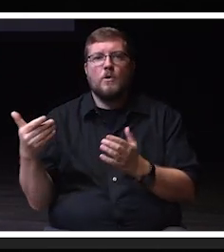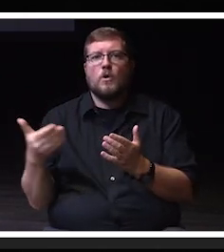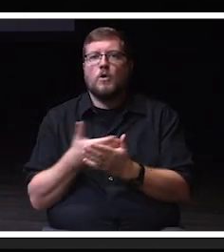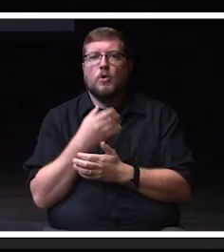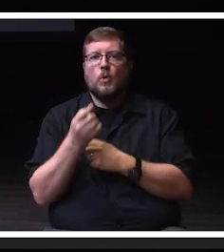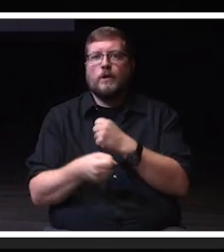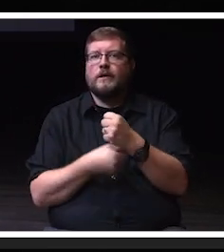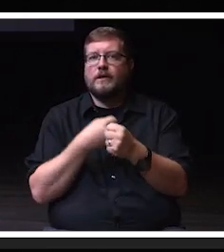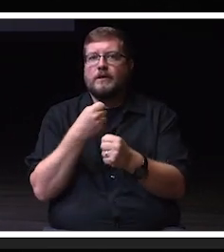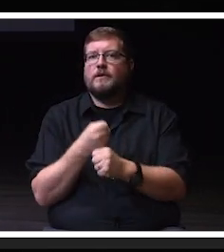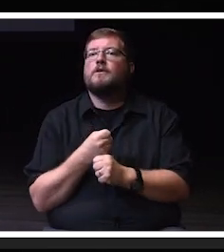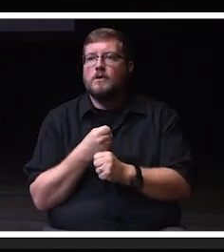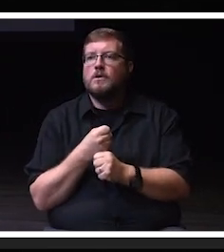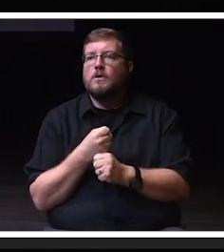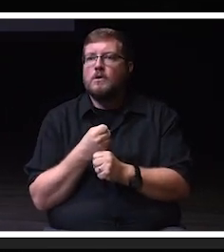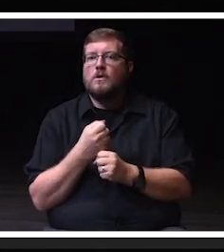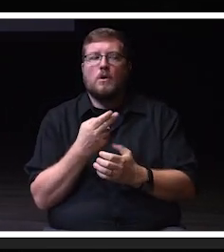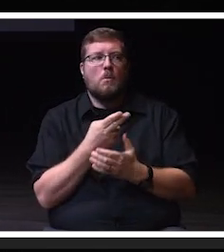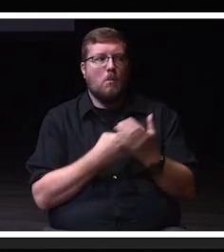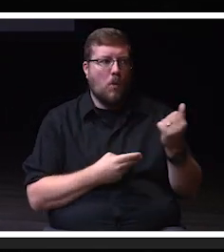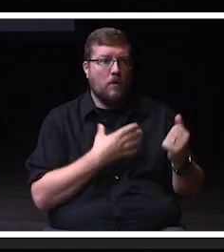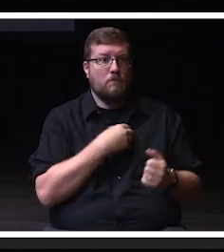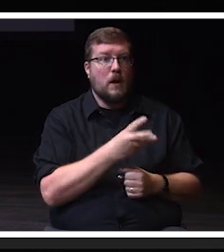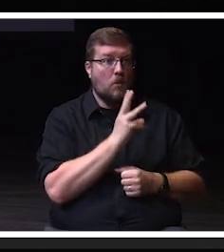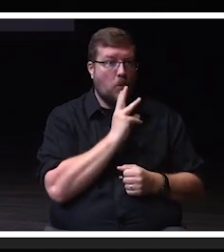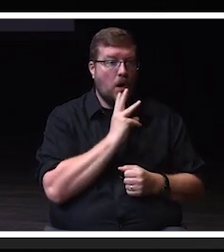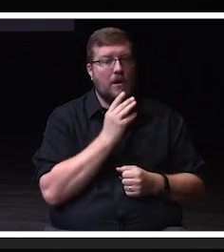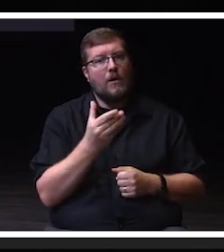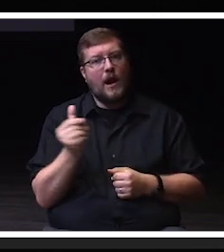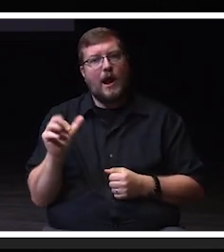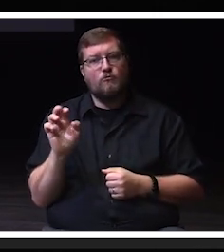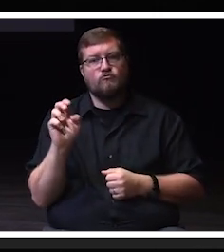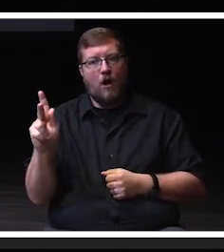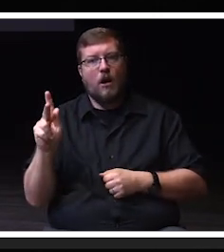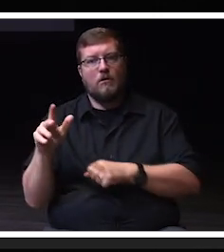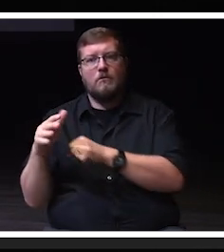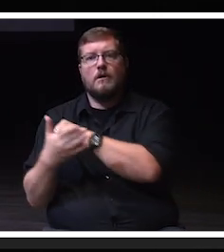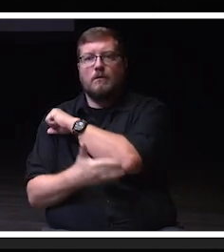both on our Whitewater and Rock County campus■.